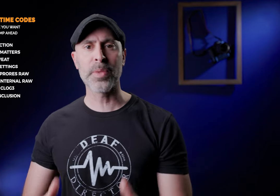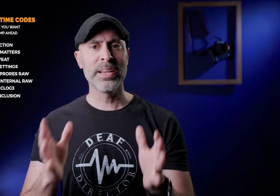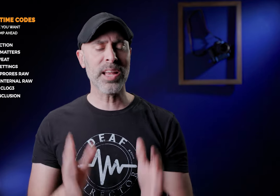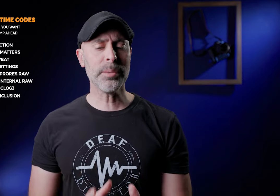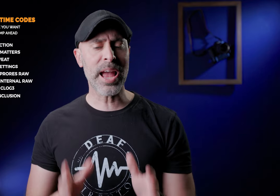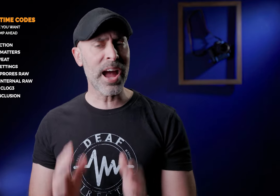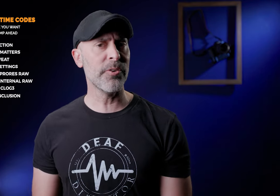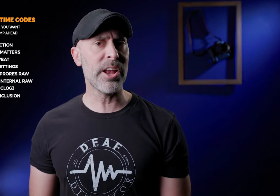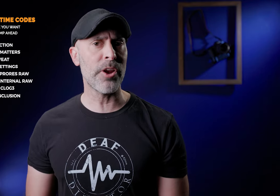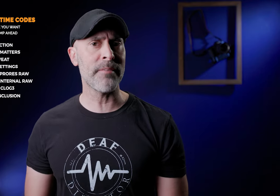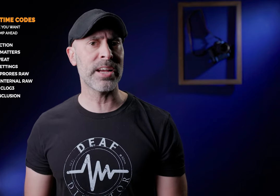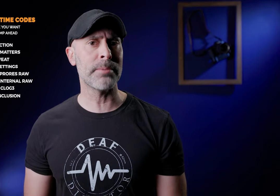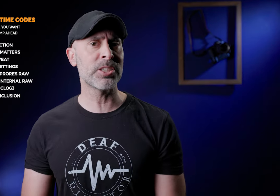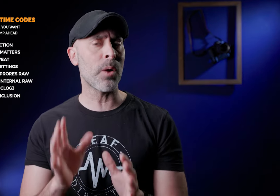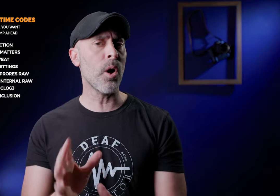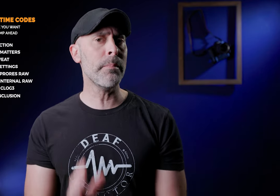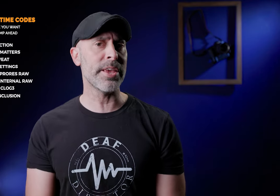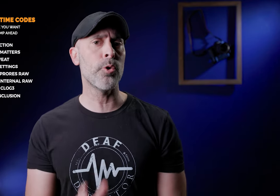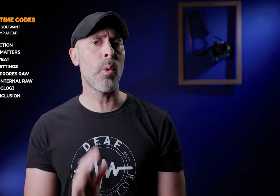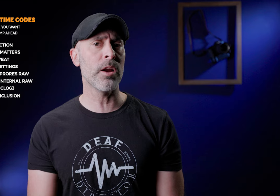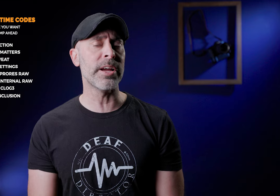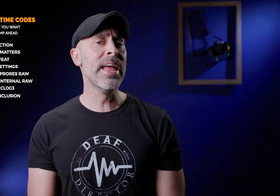it's not something I've really heard advertise that much and I wanted to make you aware of it